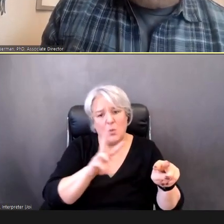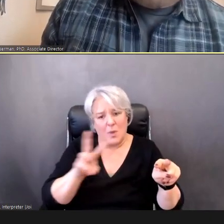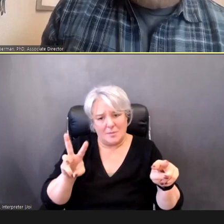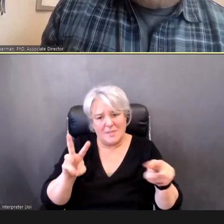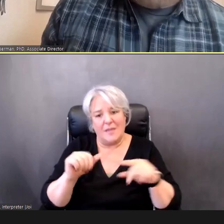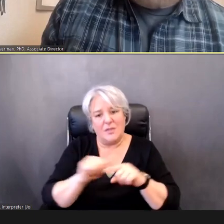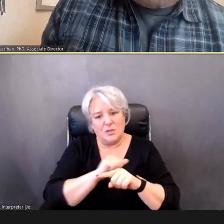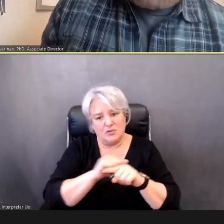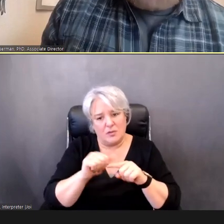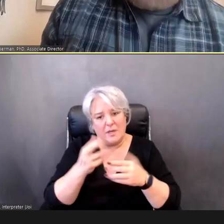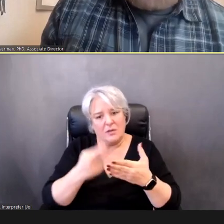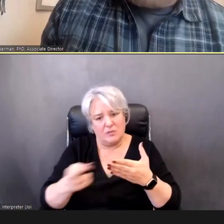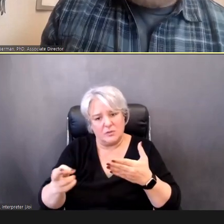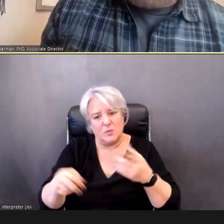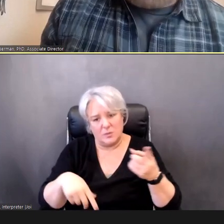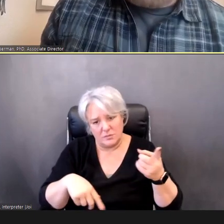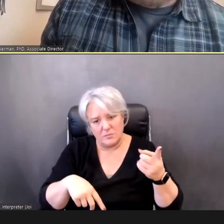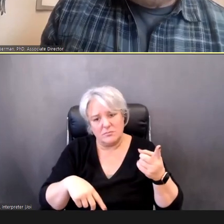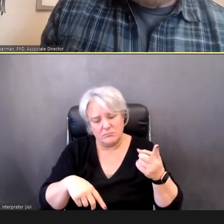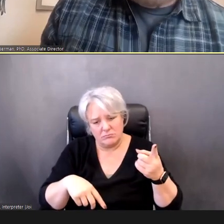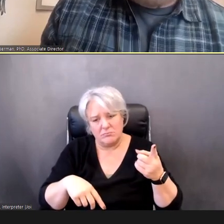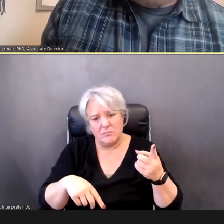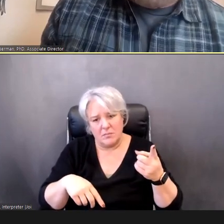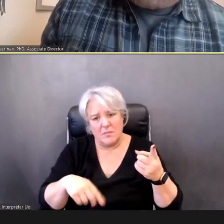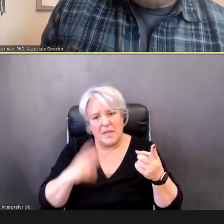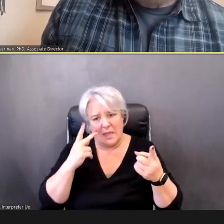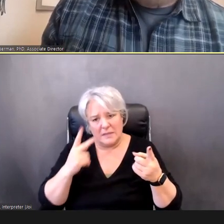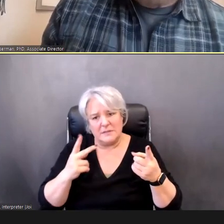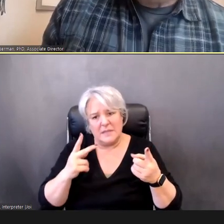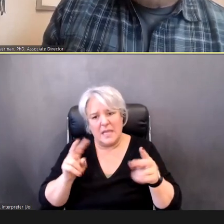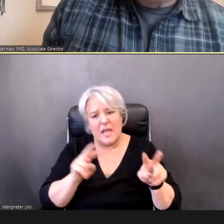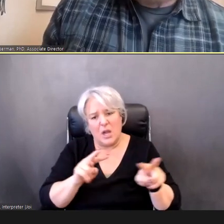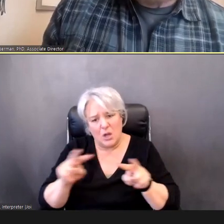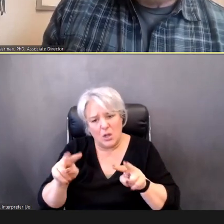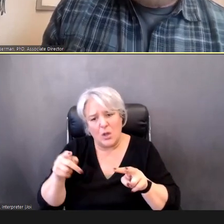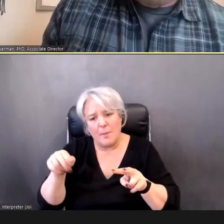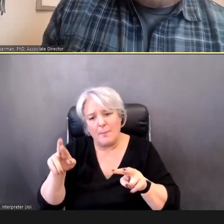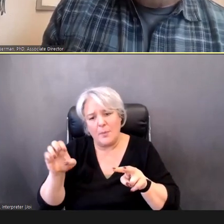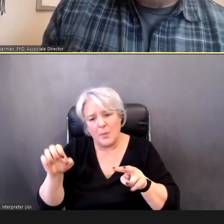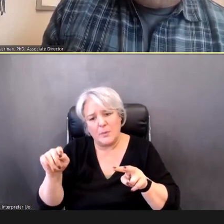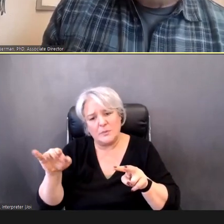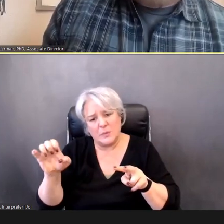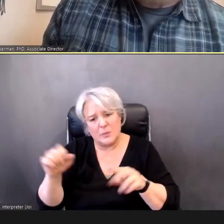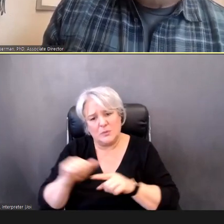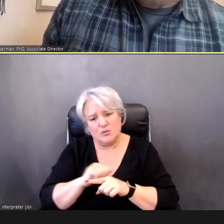training resources, And -- and look at the PureTone training modules.